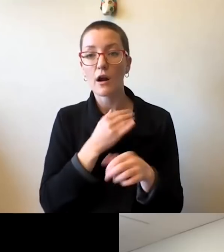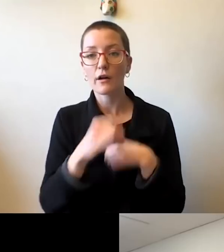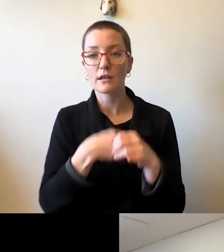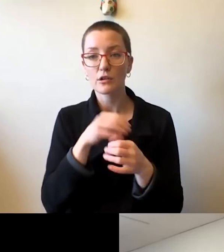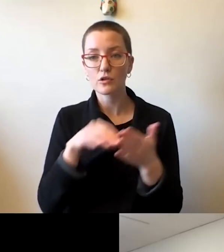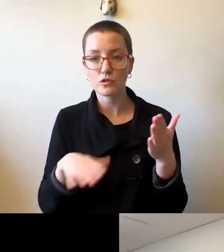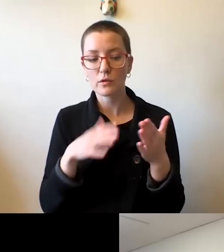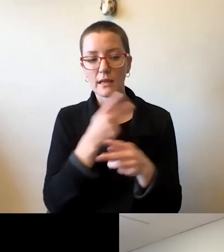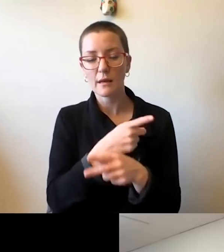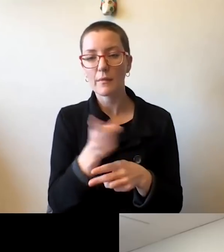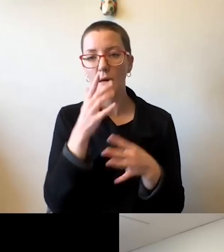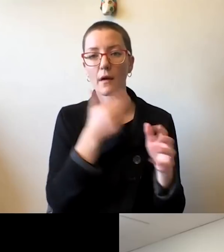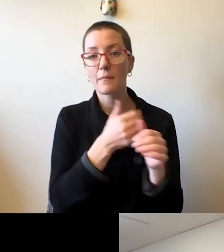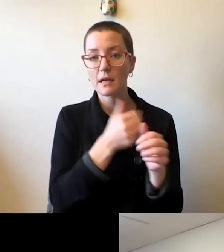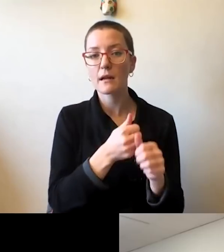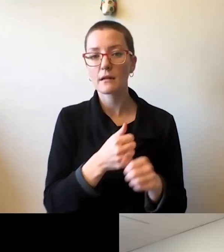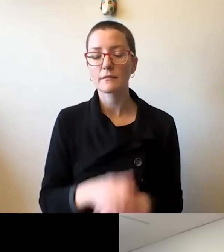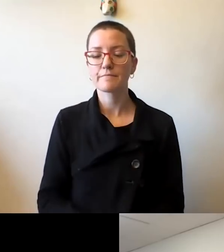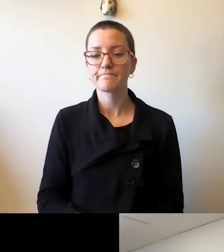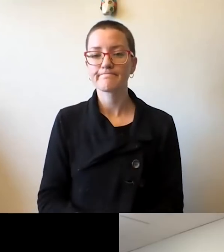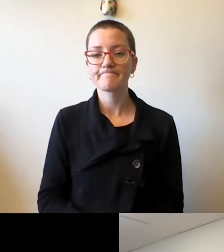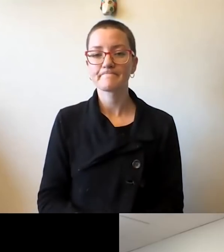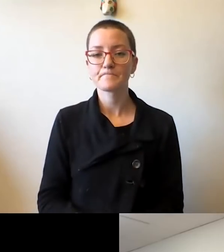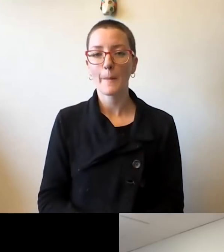Onto the next question, Chancellor, now.